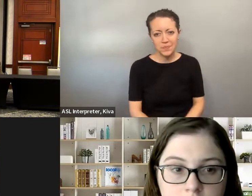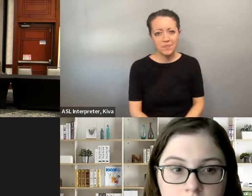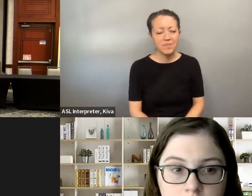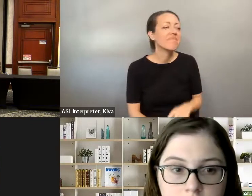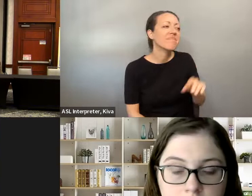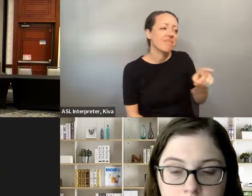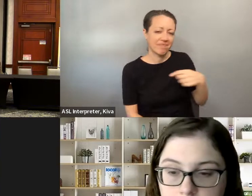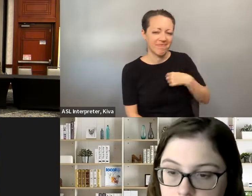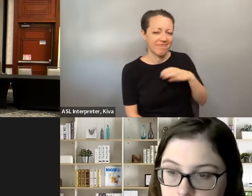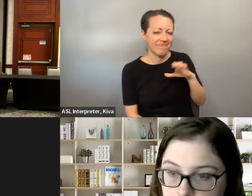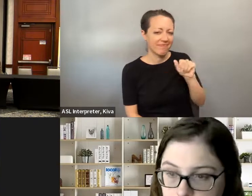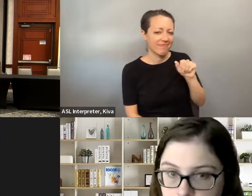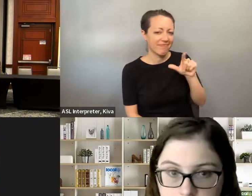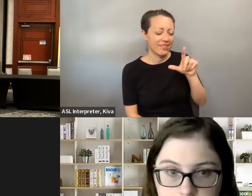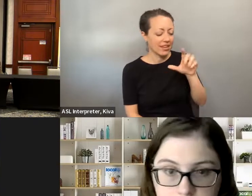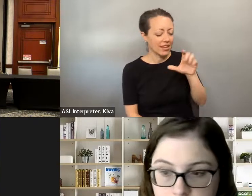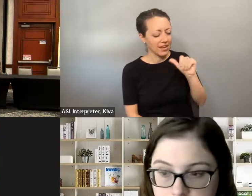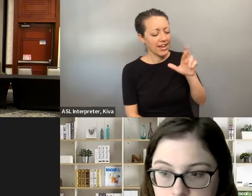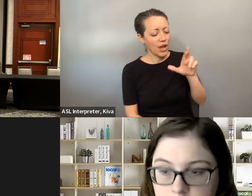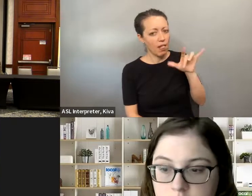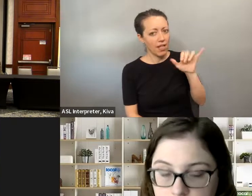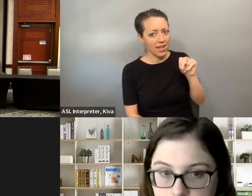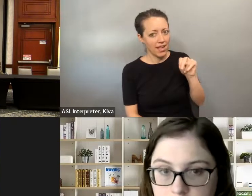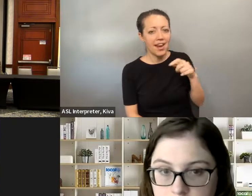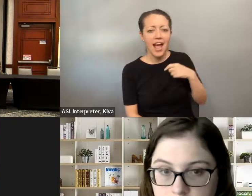Everyone. It helps constituents W. Constituents with disabilities in your area as well and that we're there for each other as well.